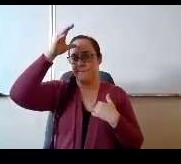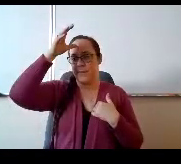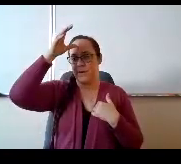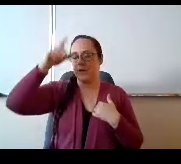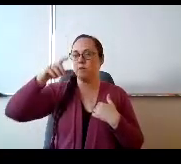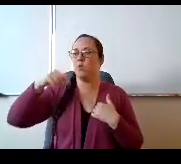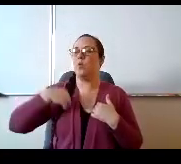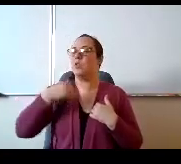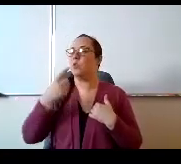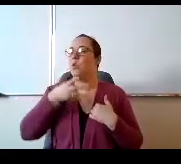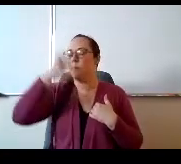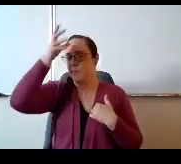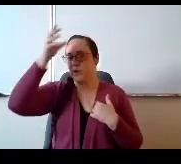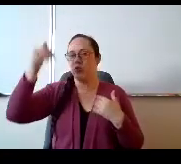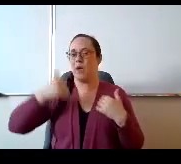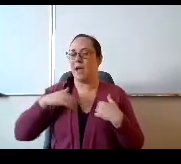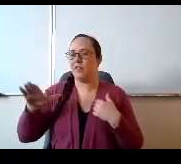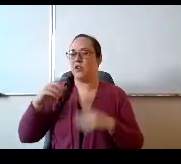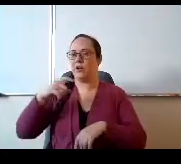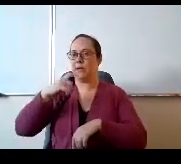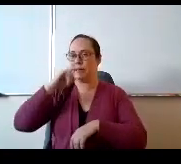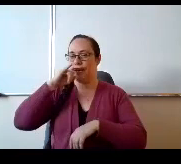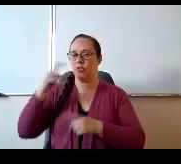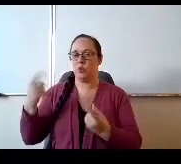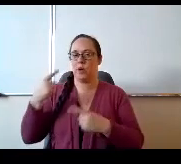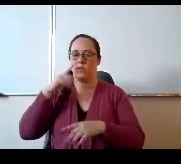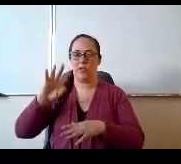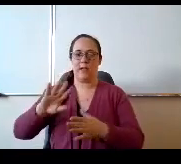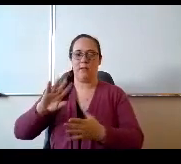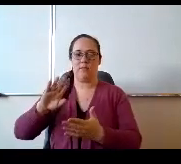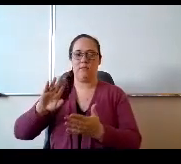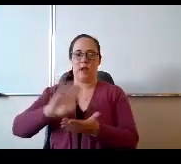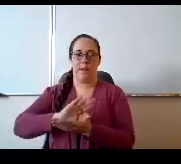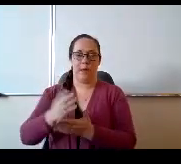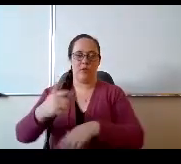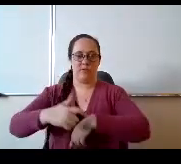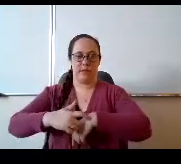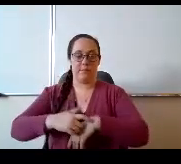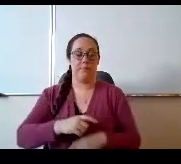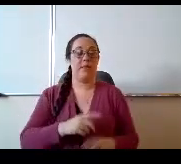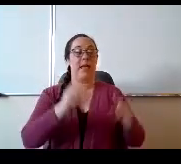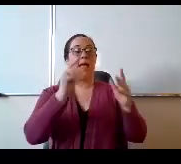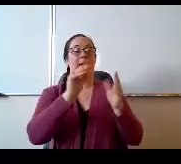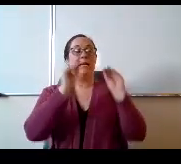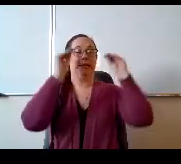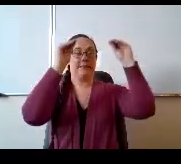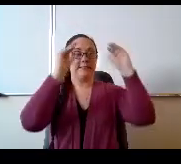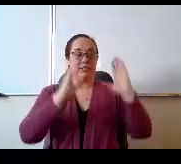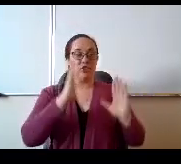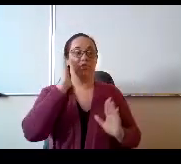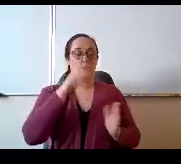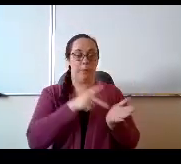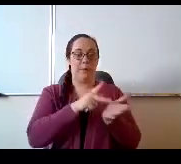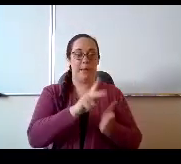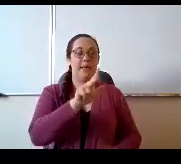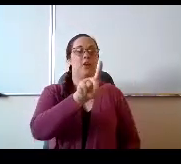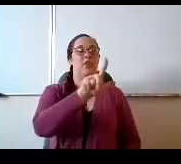Whatever the time is that we've scheduled it. Teachers are paid 3690 an hour to do this and most of us have that